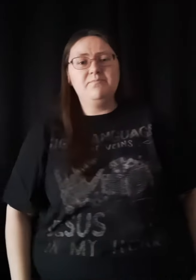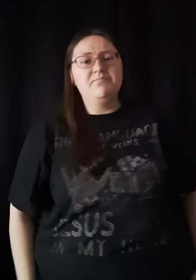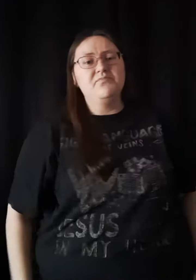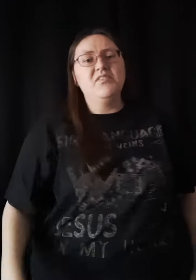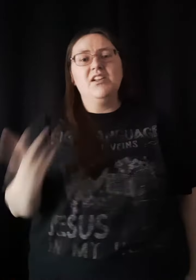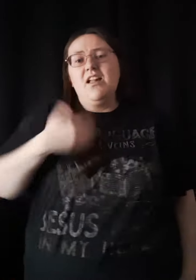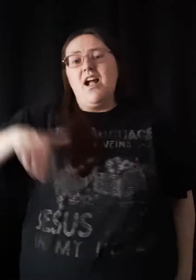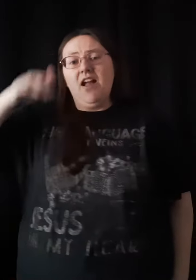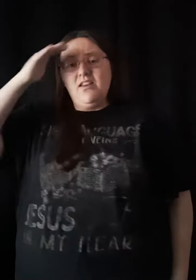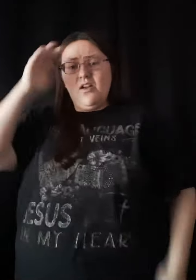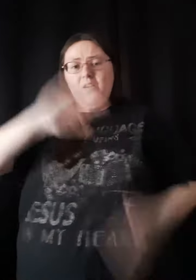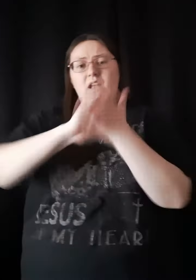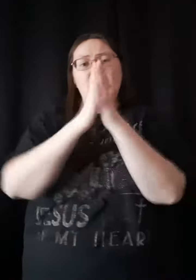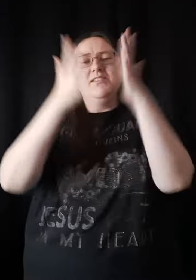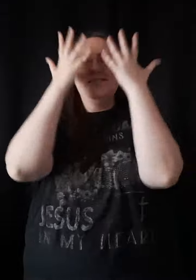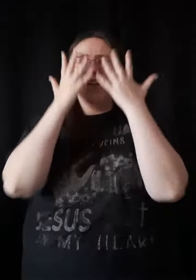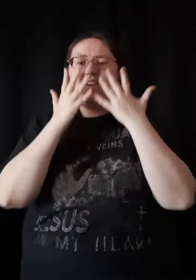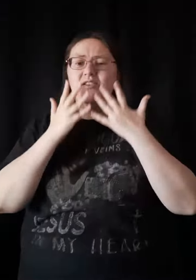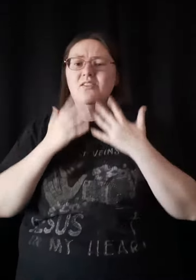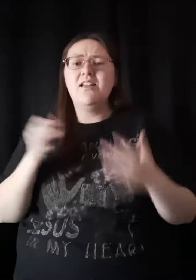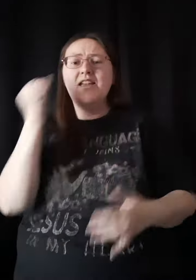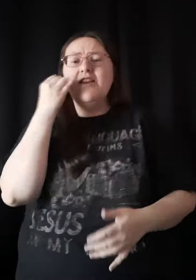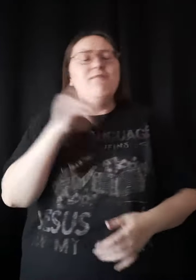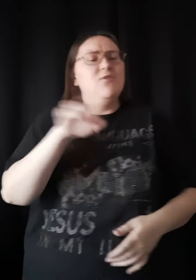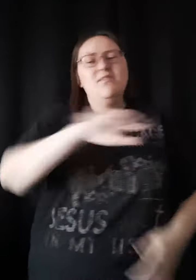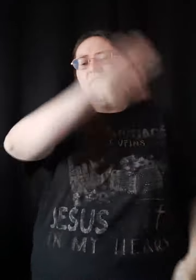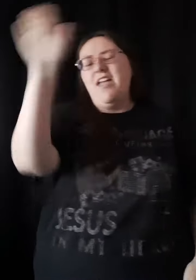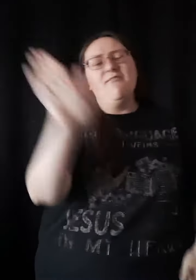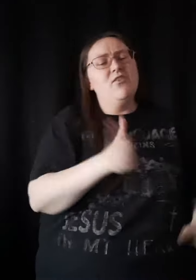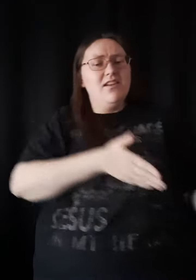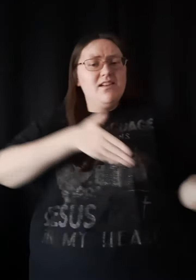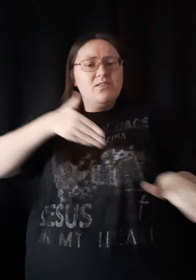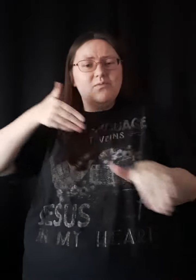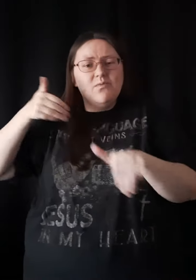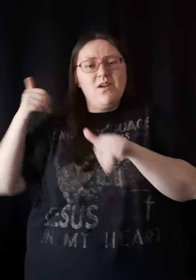I know it'll be sadder If you never hit the road